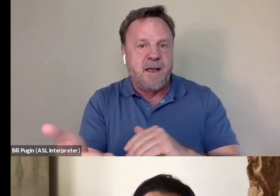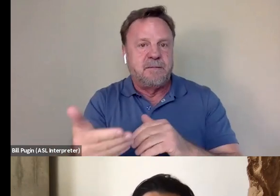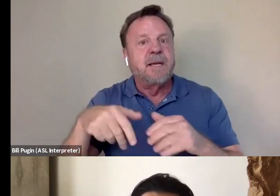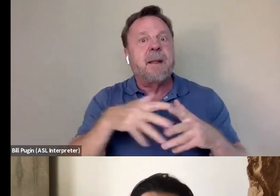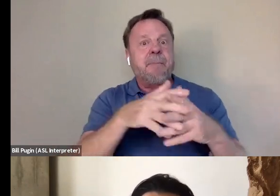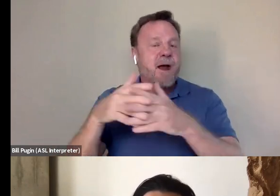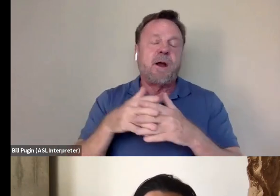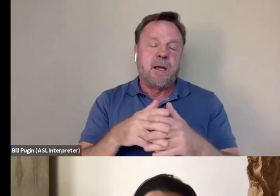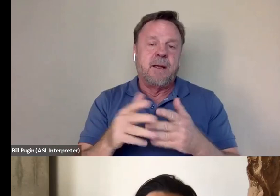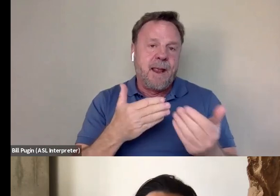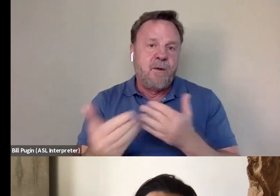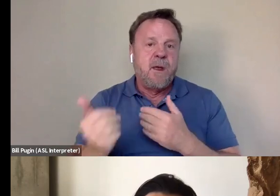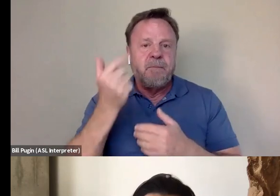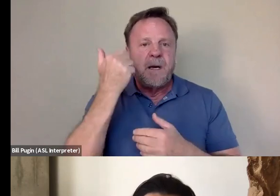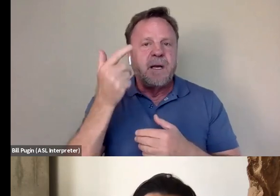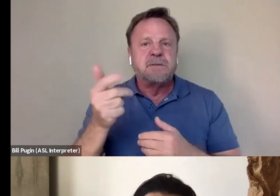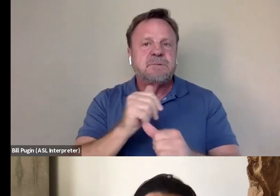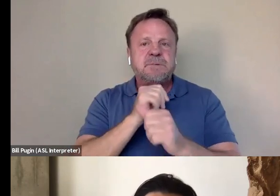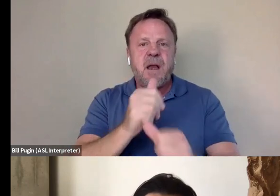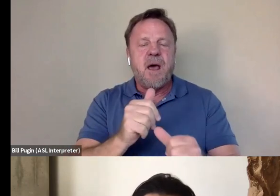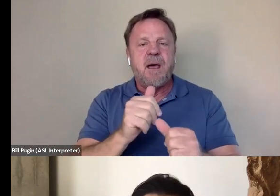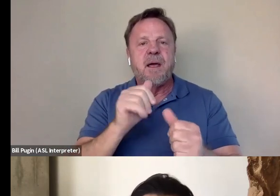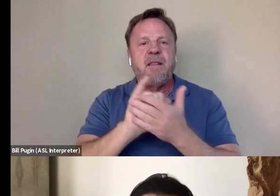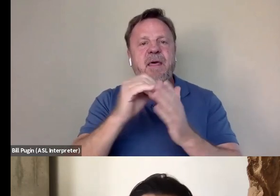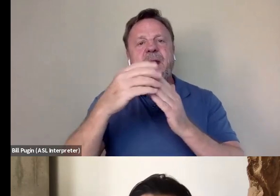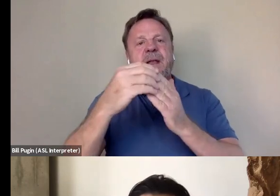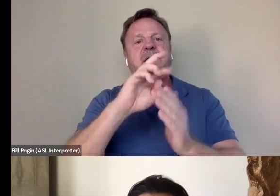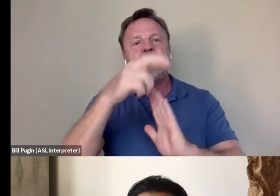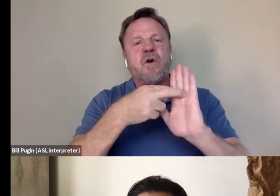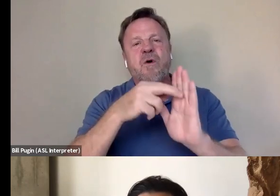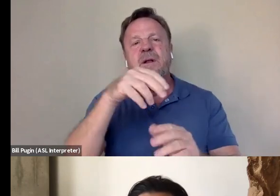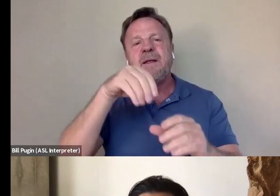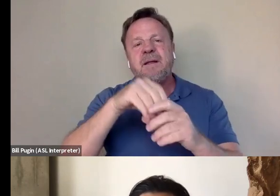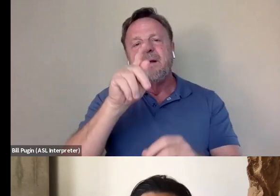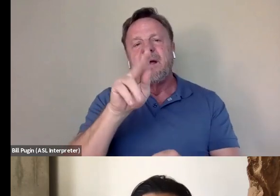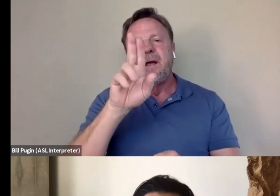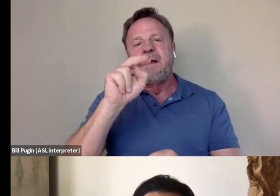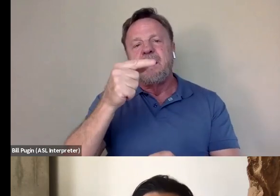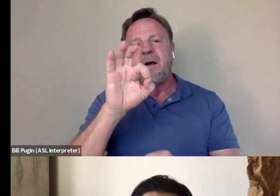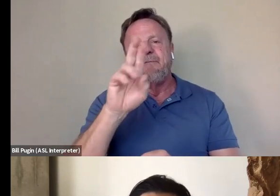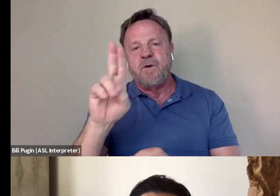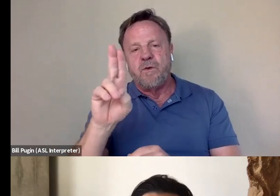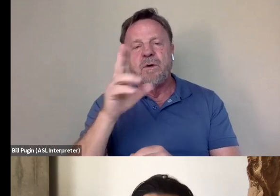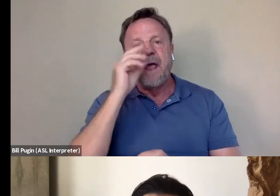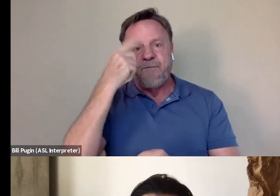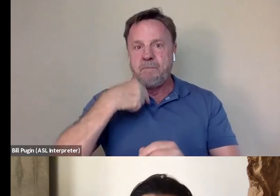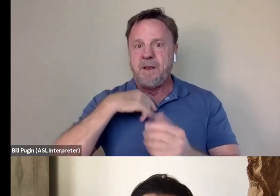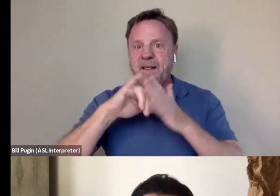because he was denied the sort of that lead role in Kung Fu. And that's... For me, that's how I tried to make the film personal,